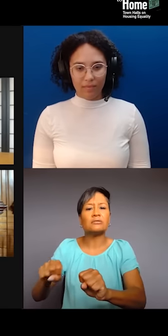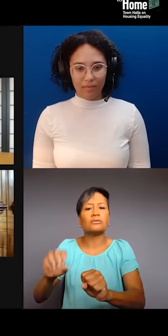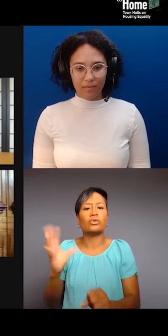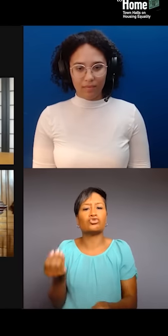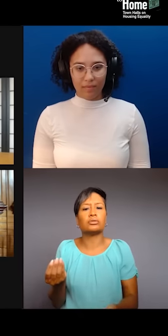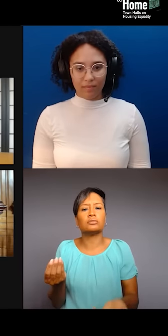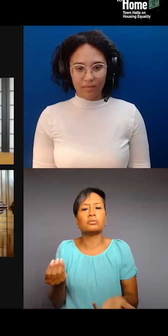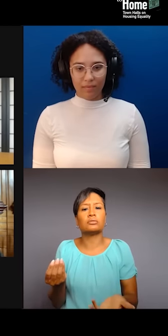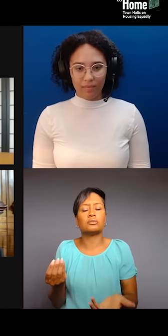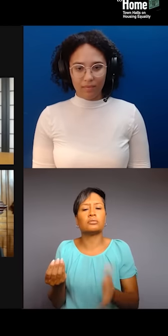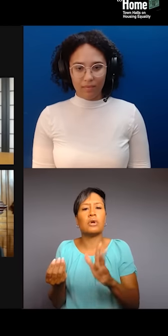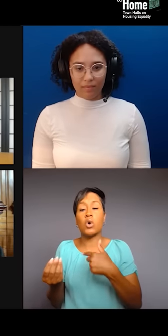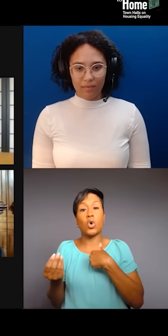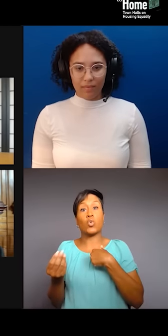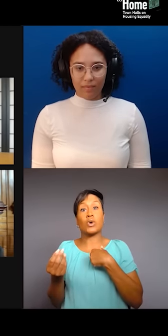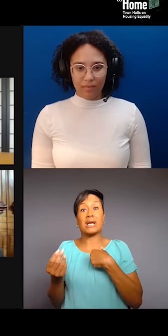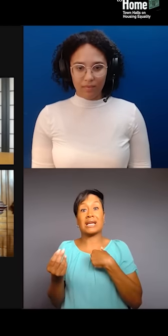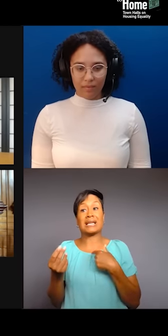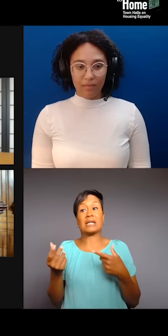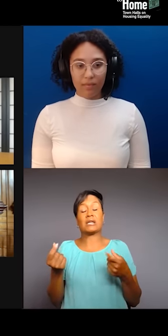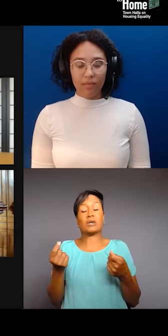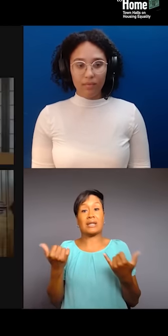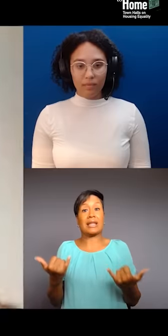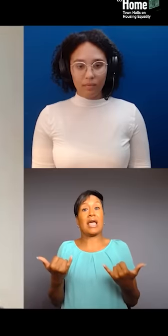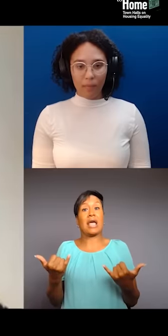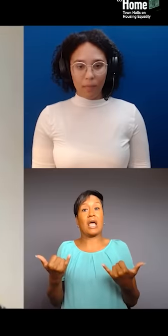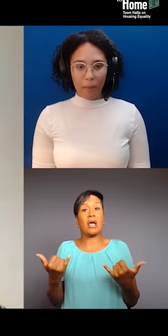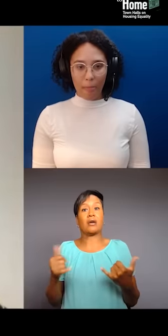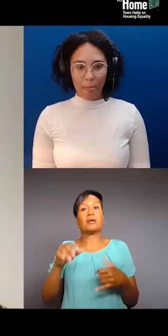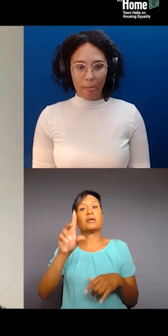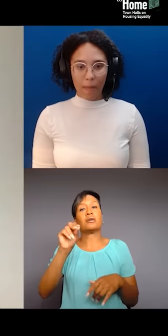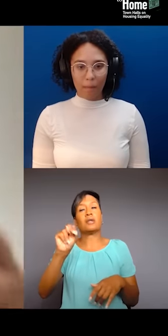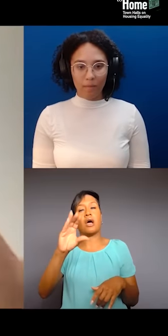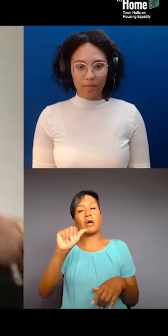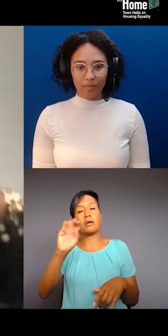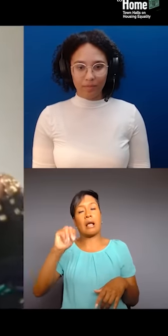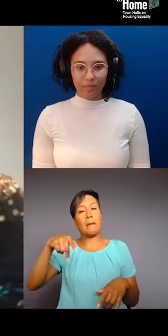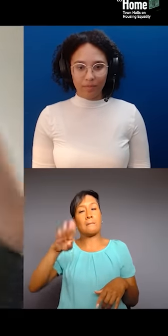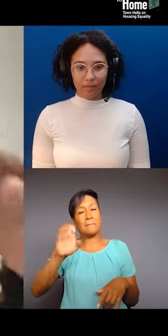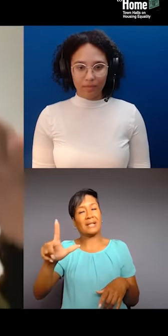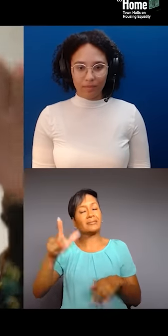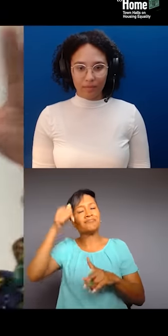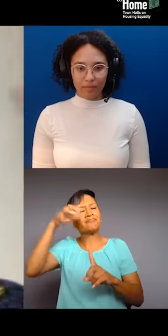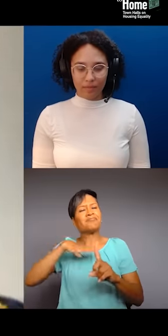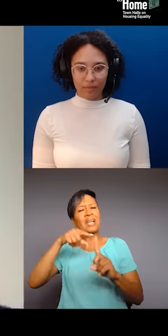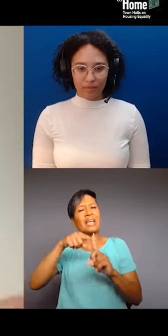So, we had this corner where Don Campbell, who was a guy who had a store where he sold cell phones